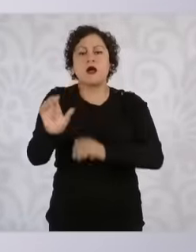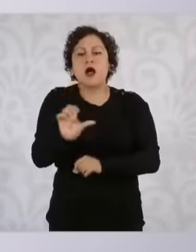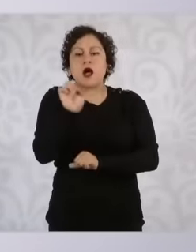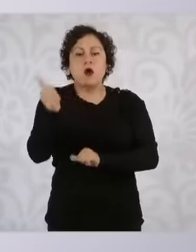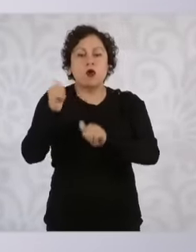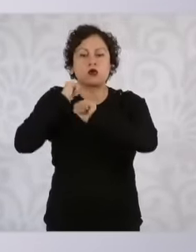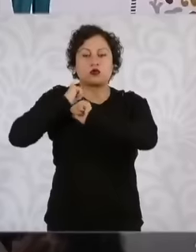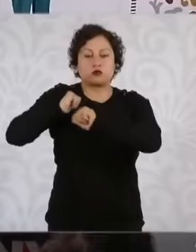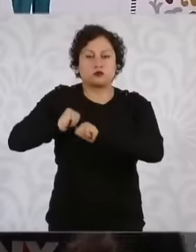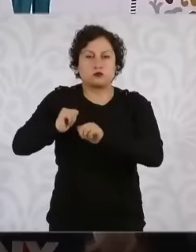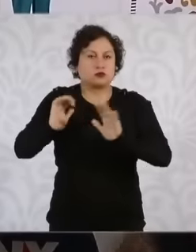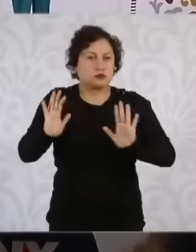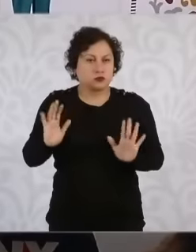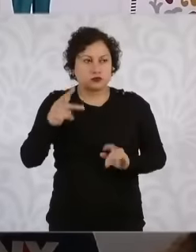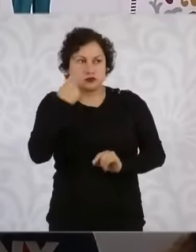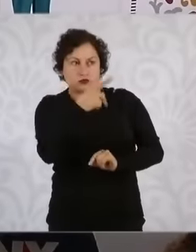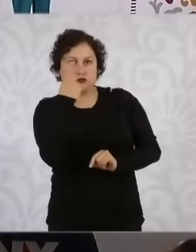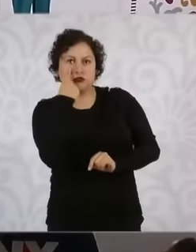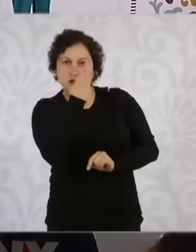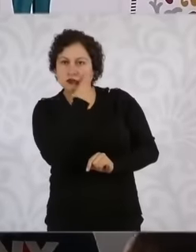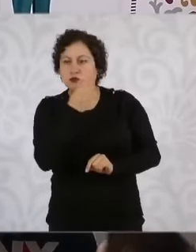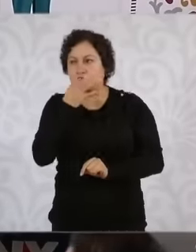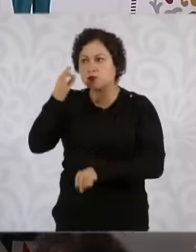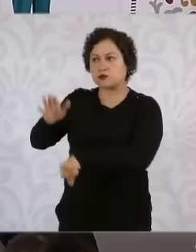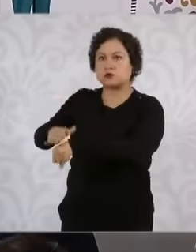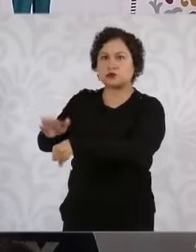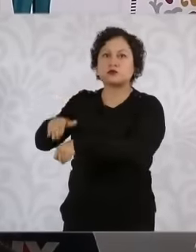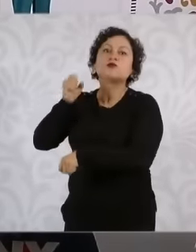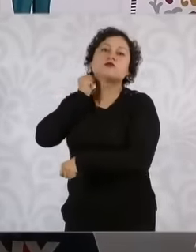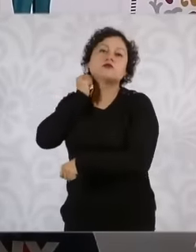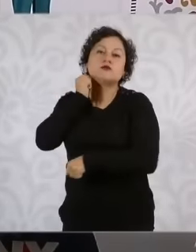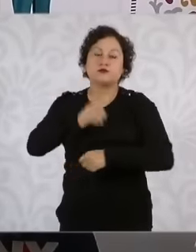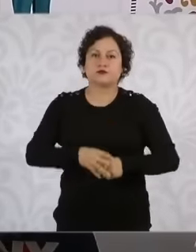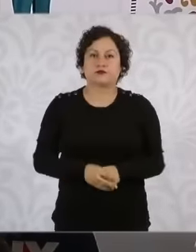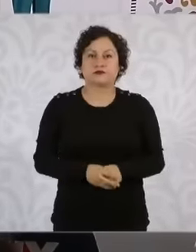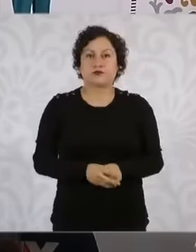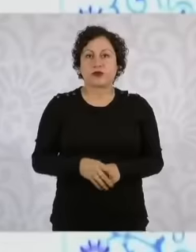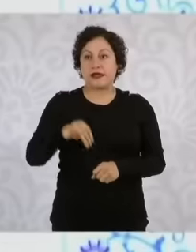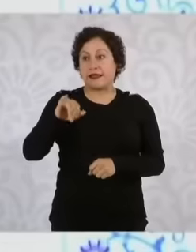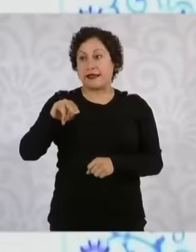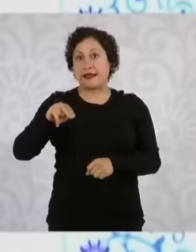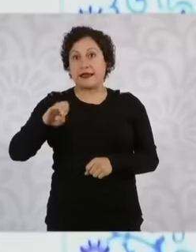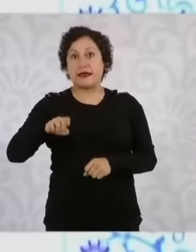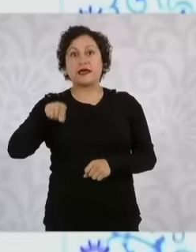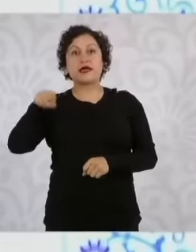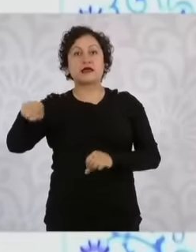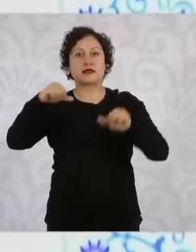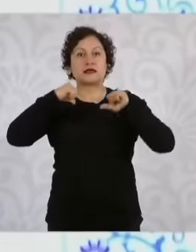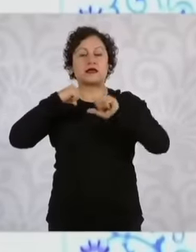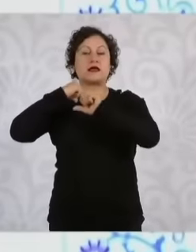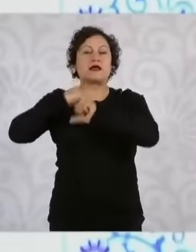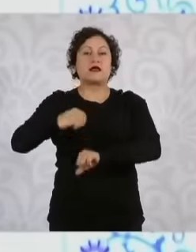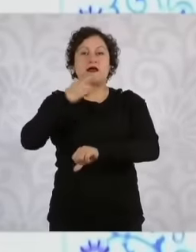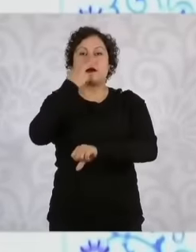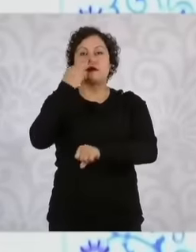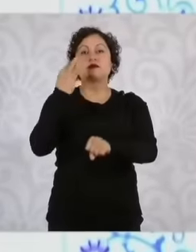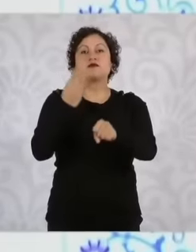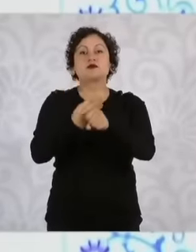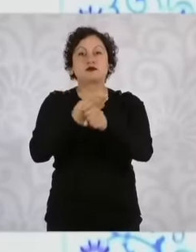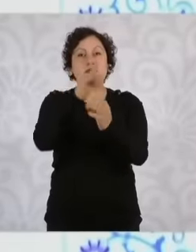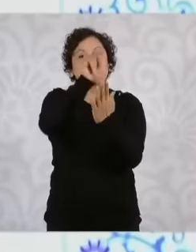are located, the INE is responsible for approving the ballot model, the